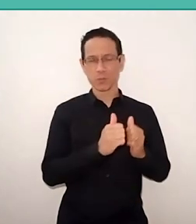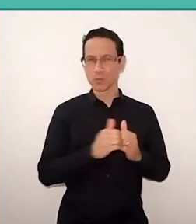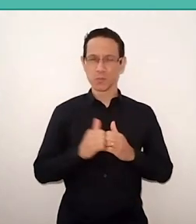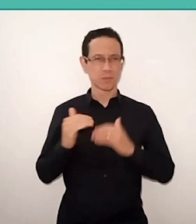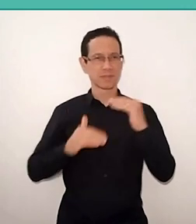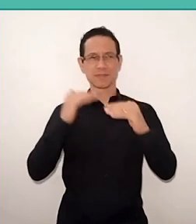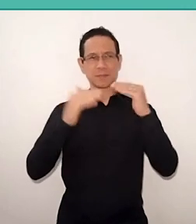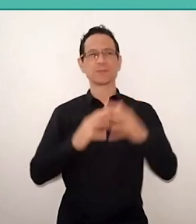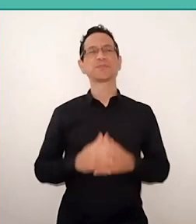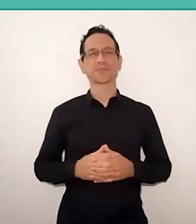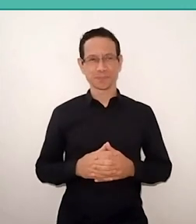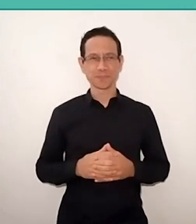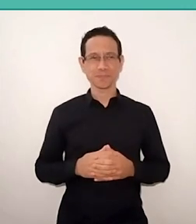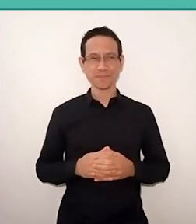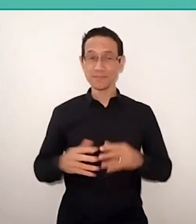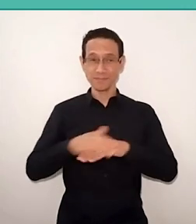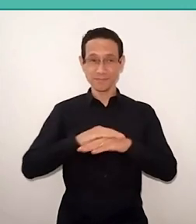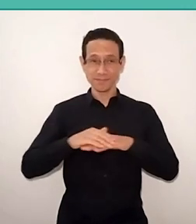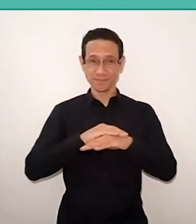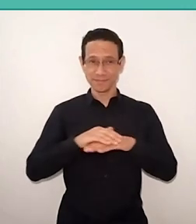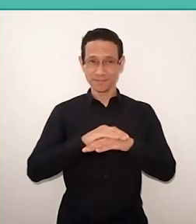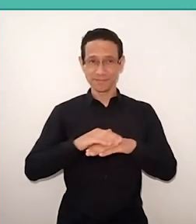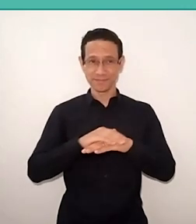And once I went to talk with him, because I wanted to go out,